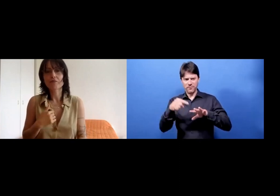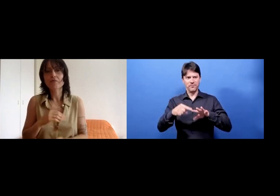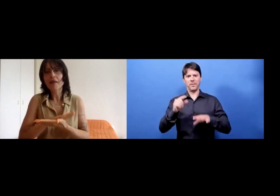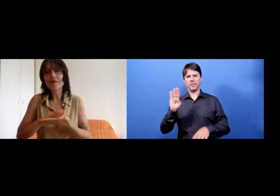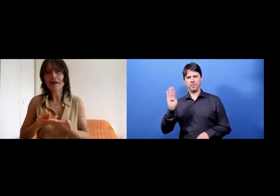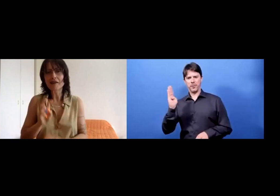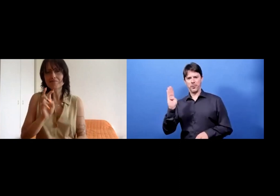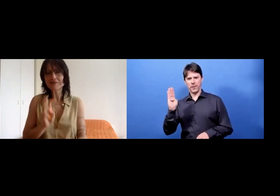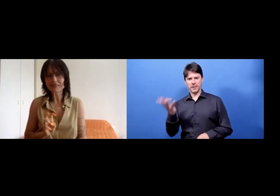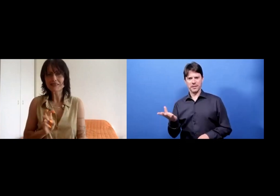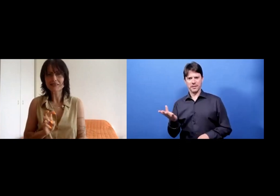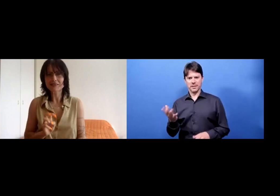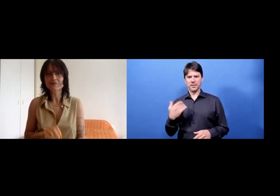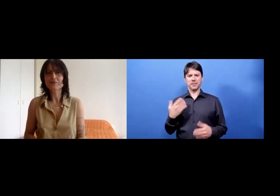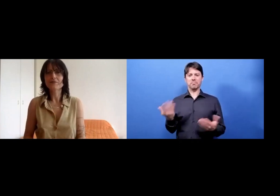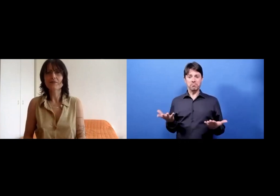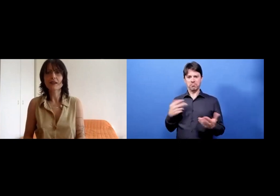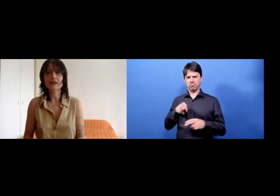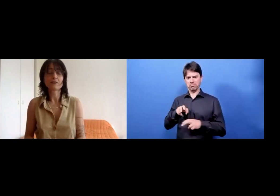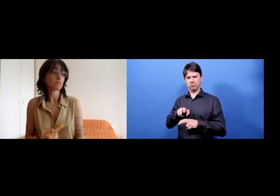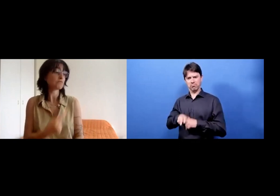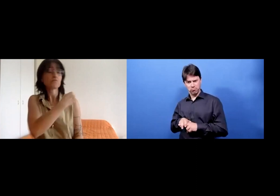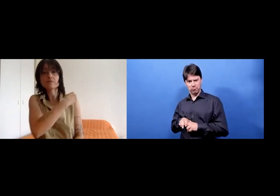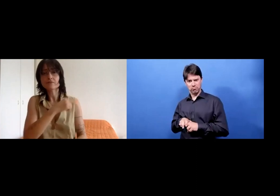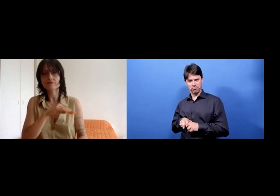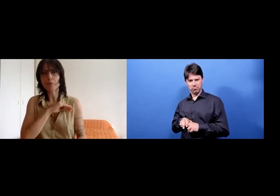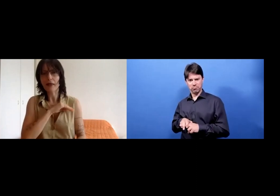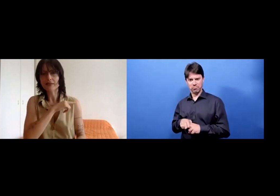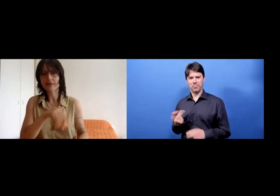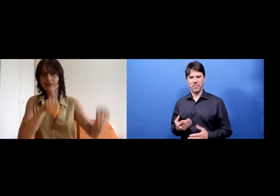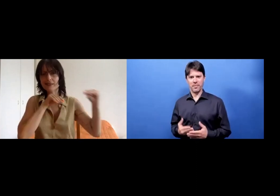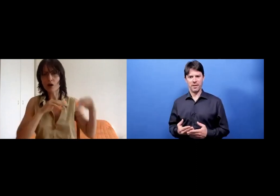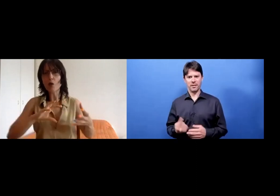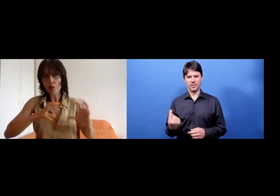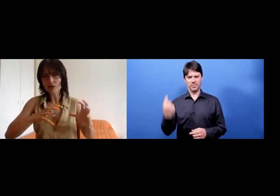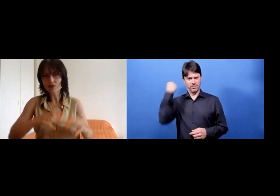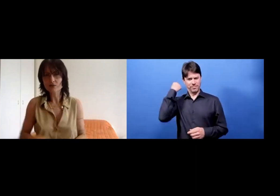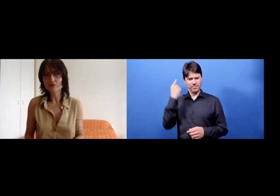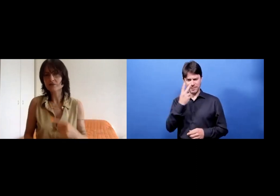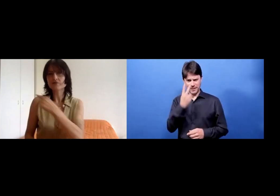I am sitting on a simple chair. Behind me is my orange bed.